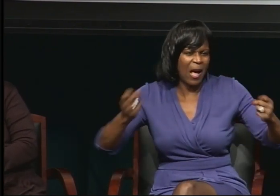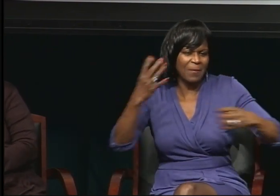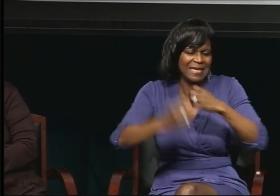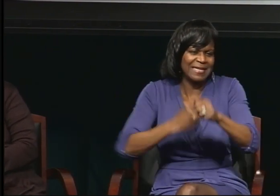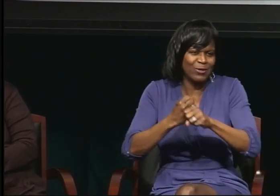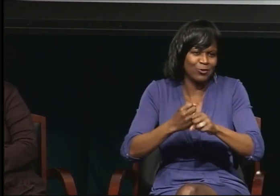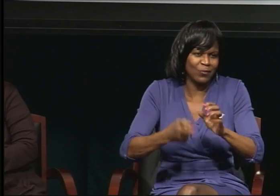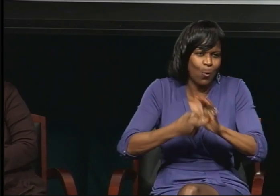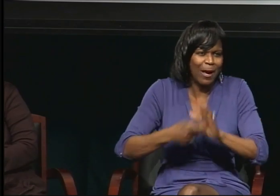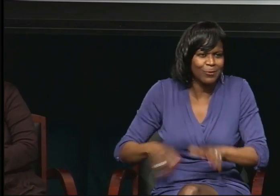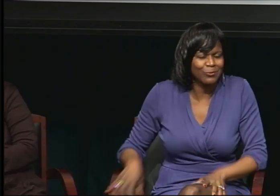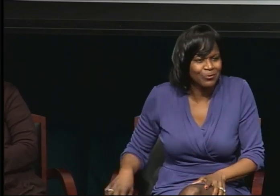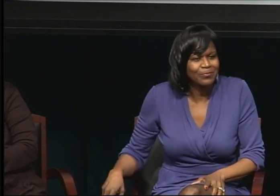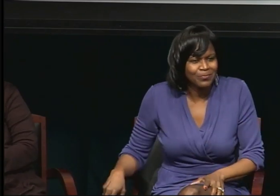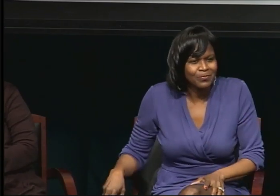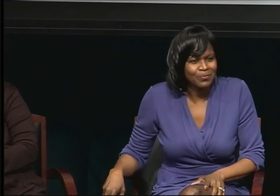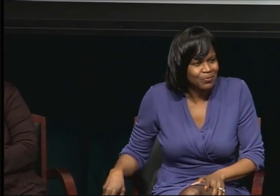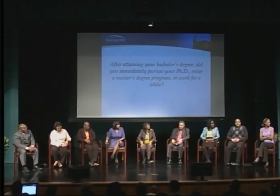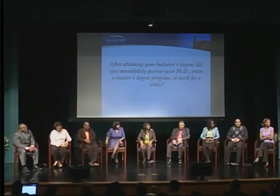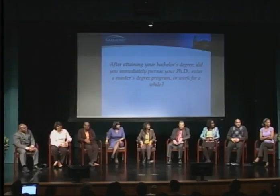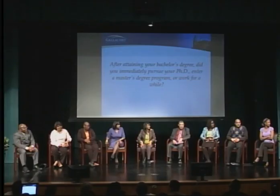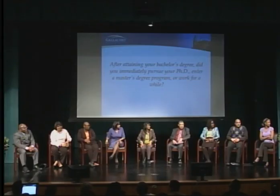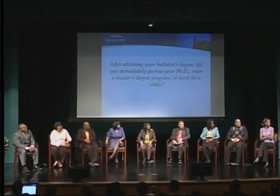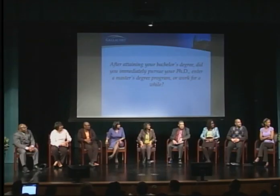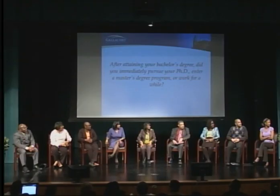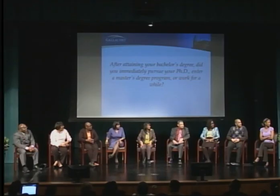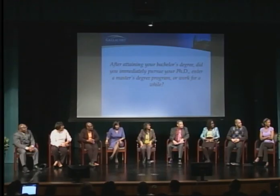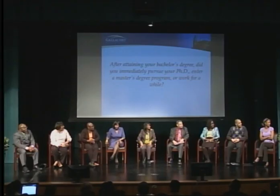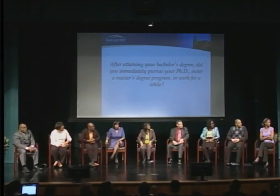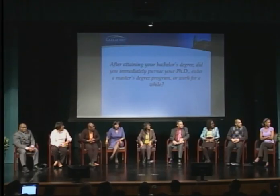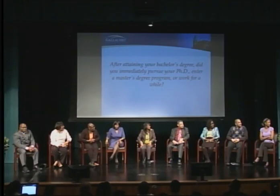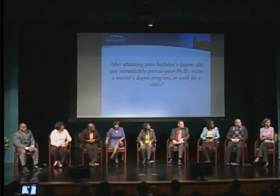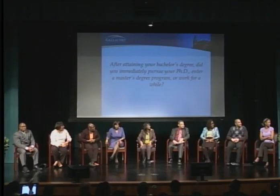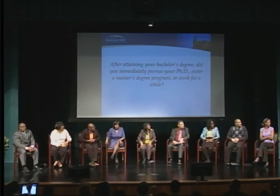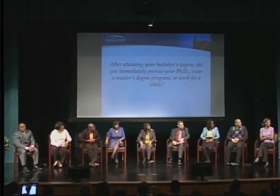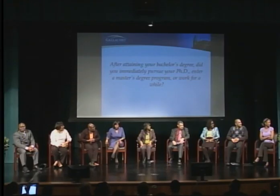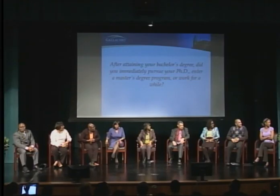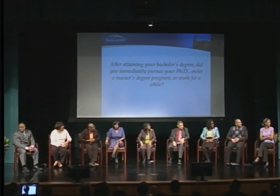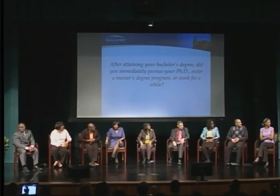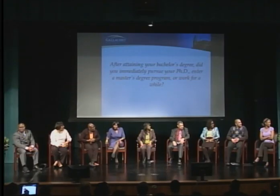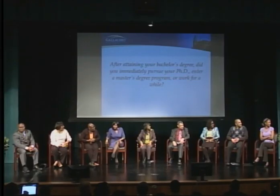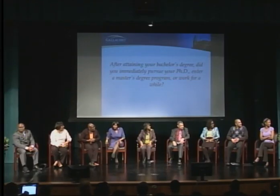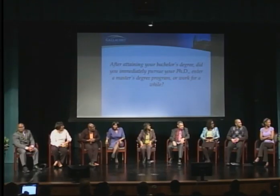for different people. Well, thank you so much for answering these questions. I'll actually bring up another emcee